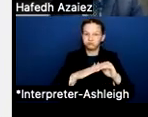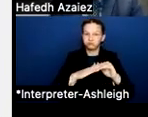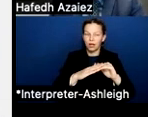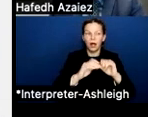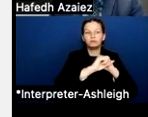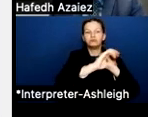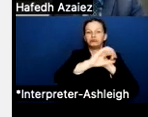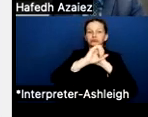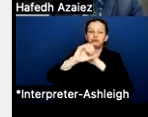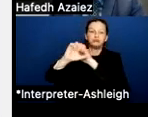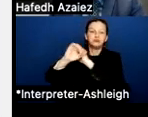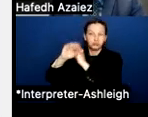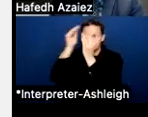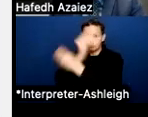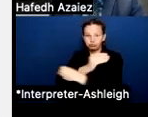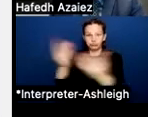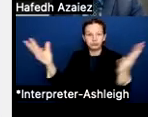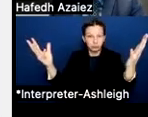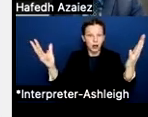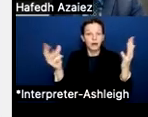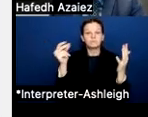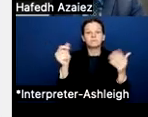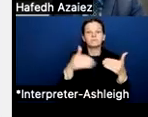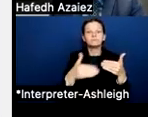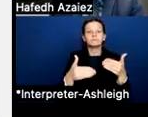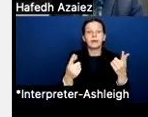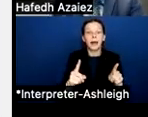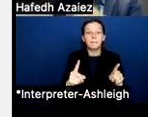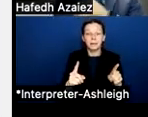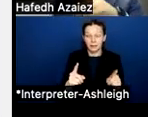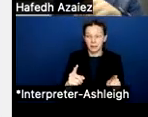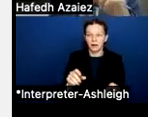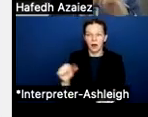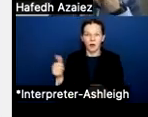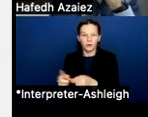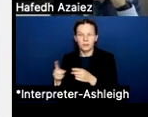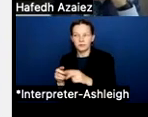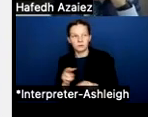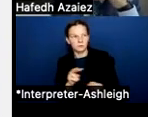And what happened following that was every other district followed suit. And so that's what caused that market